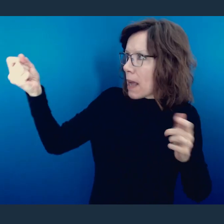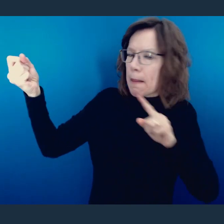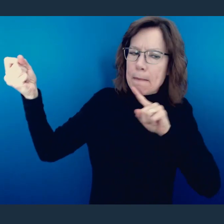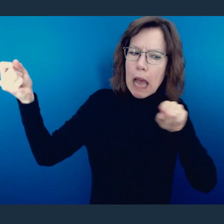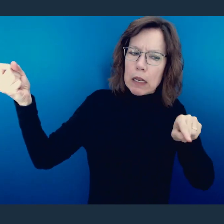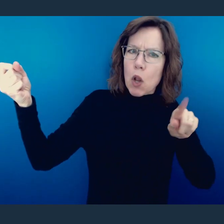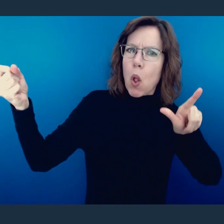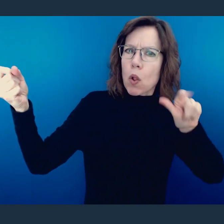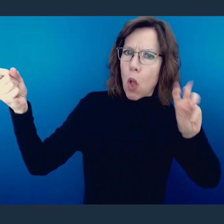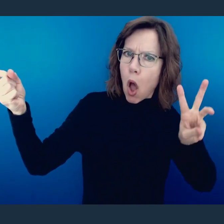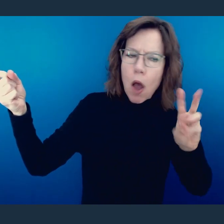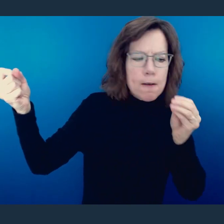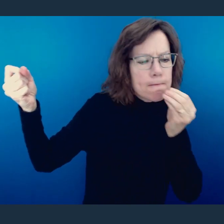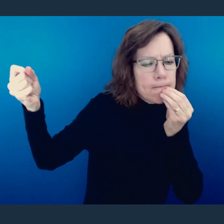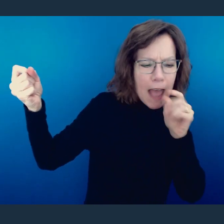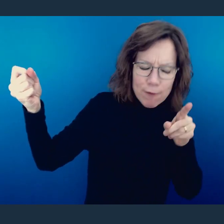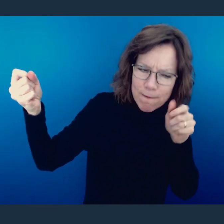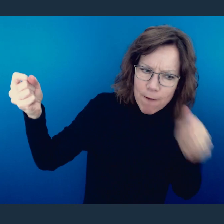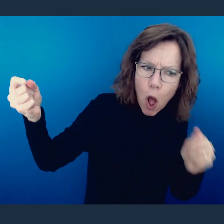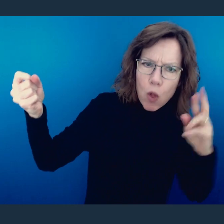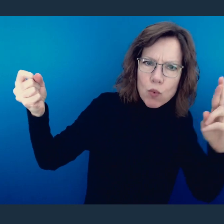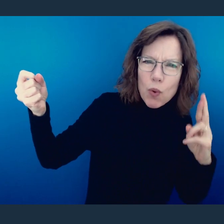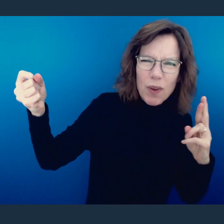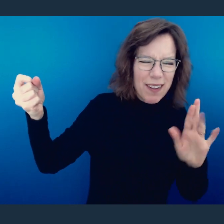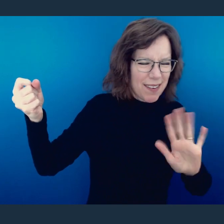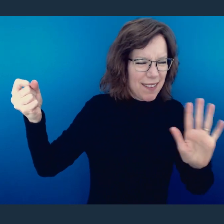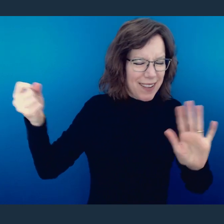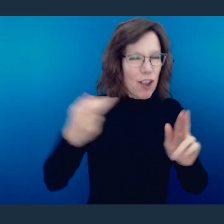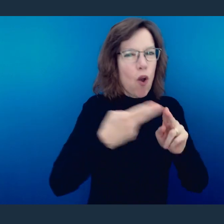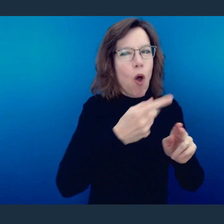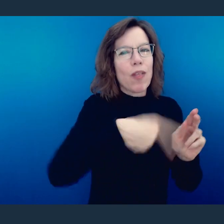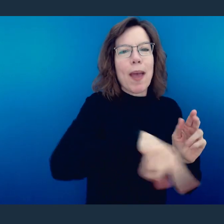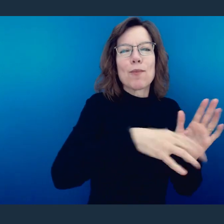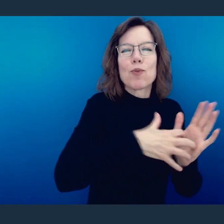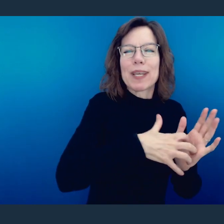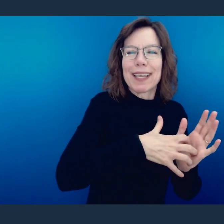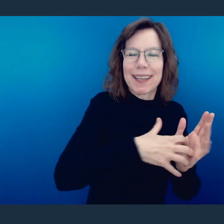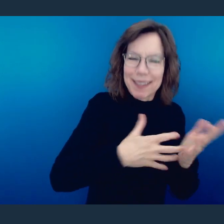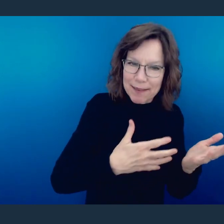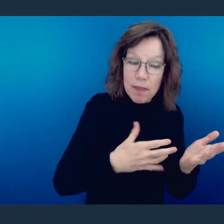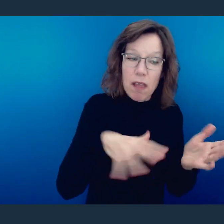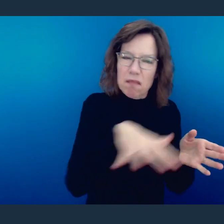especially in the case of in context this dietary issue that is going on between this